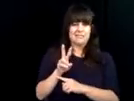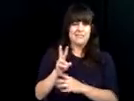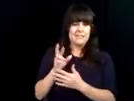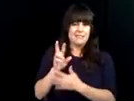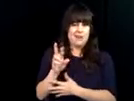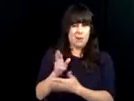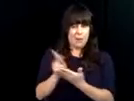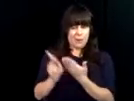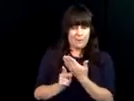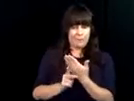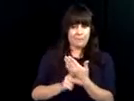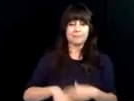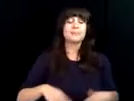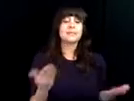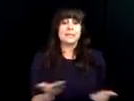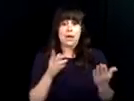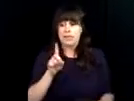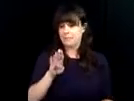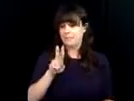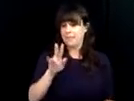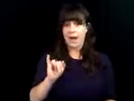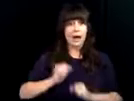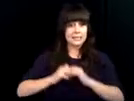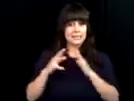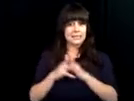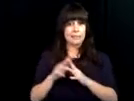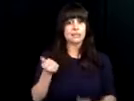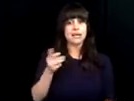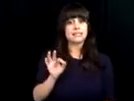This was the beginning of the public program.